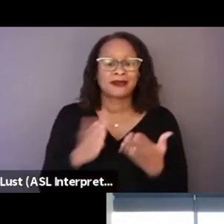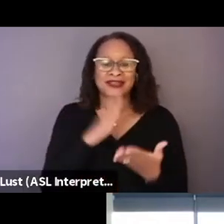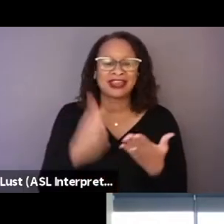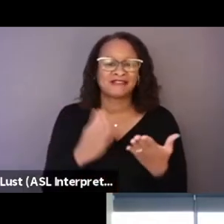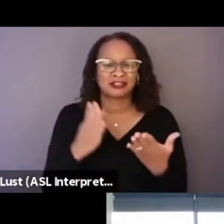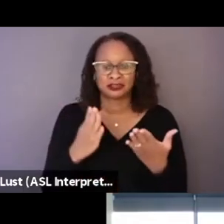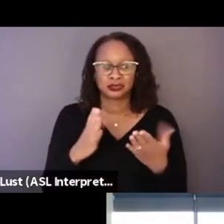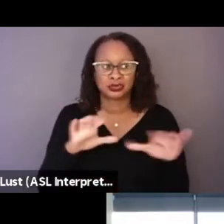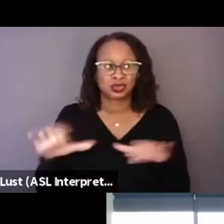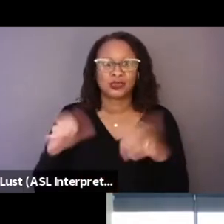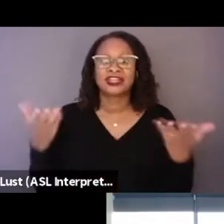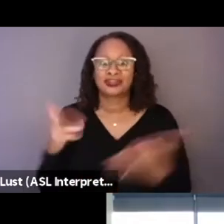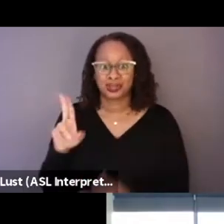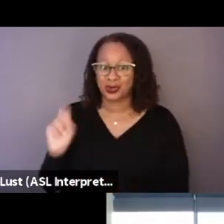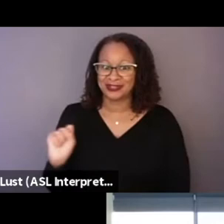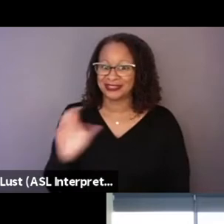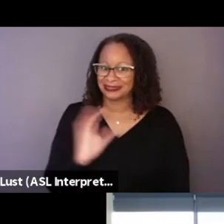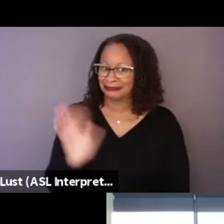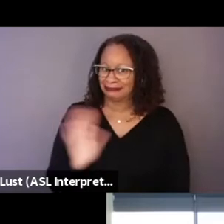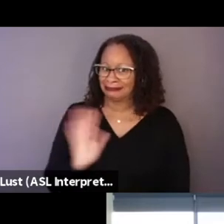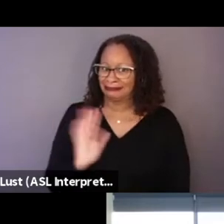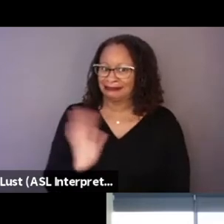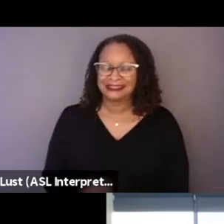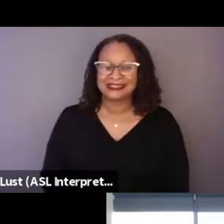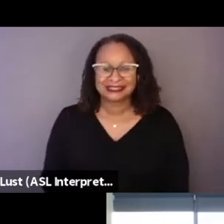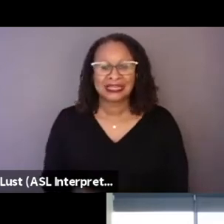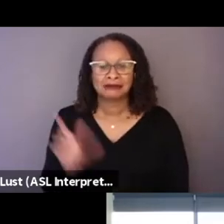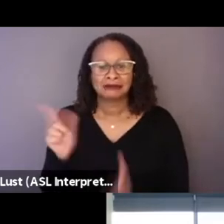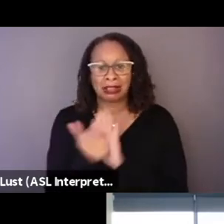in the U.S., it would be illegal.